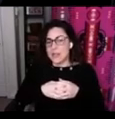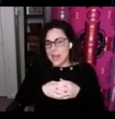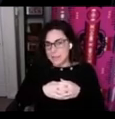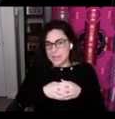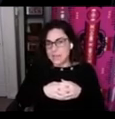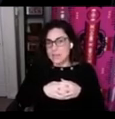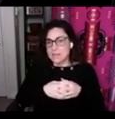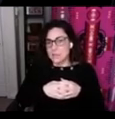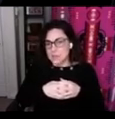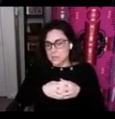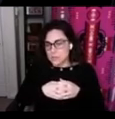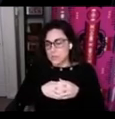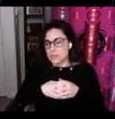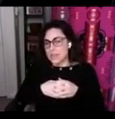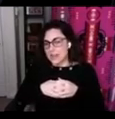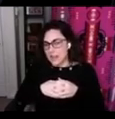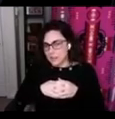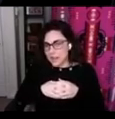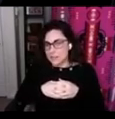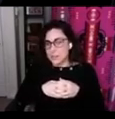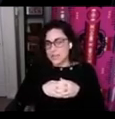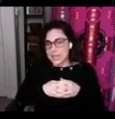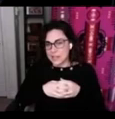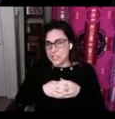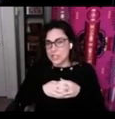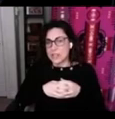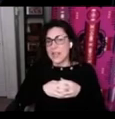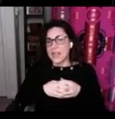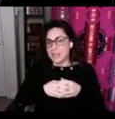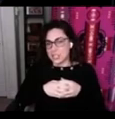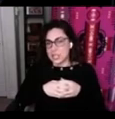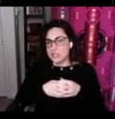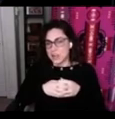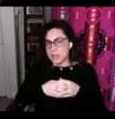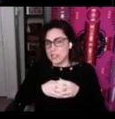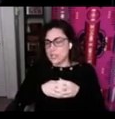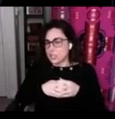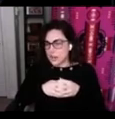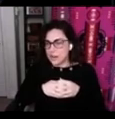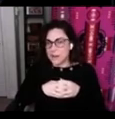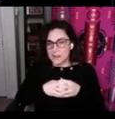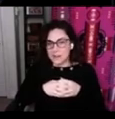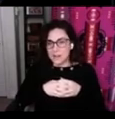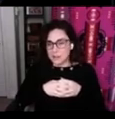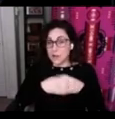advocates, researchers, and allies to engage and exchange knowledge and share their